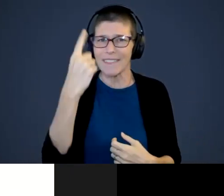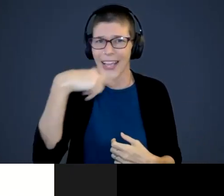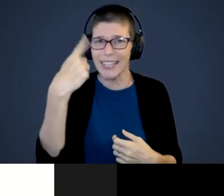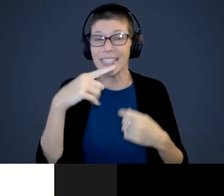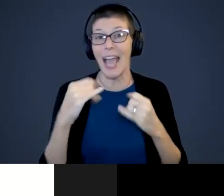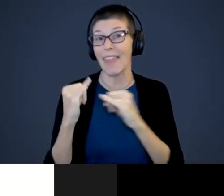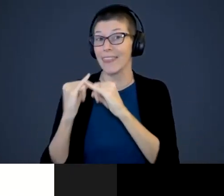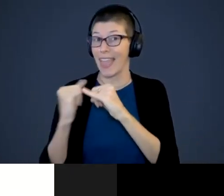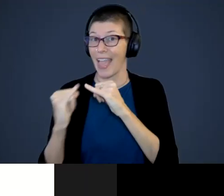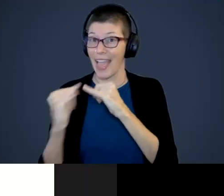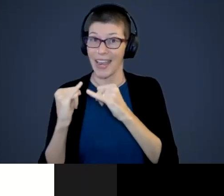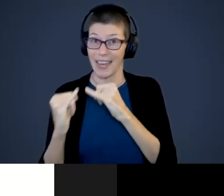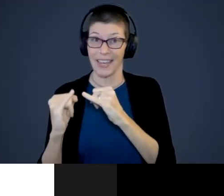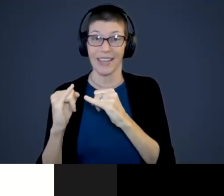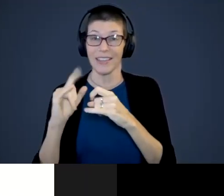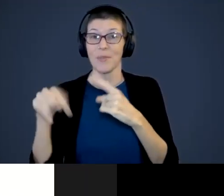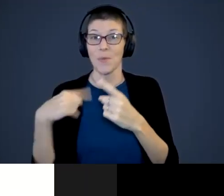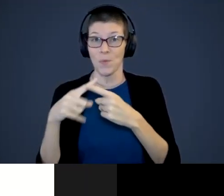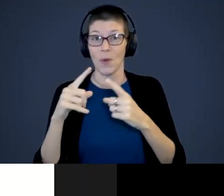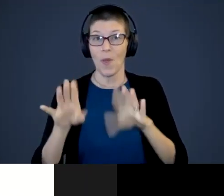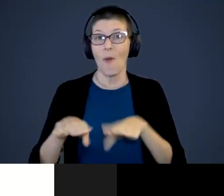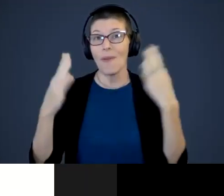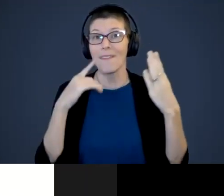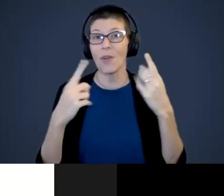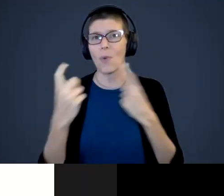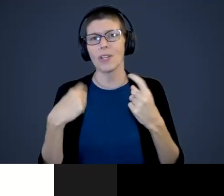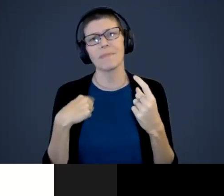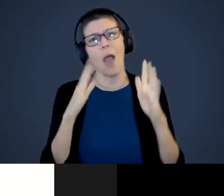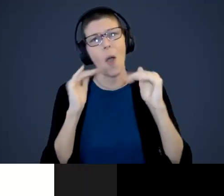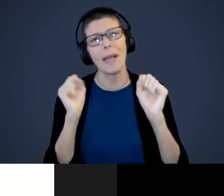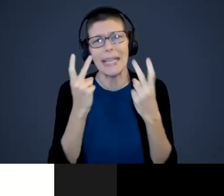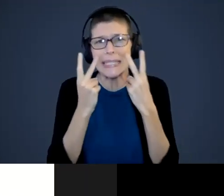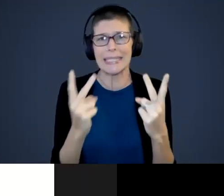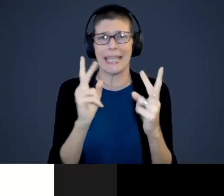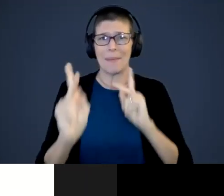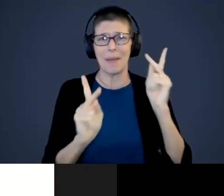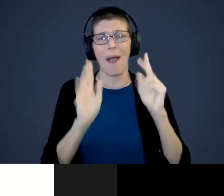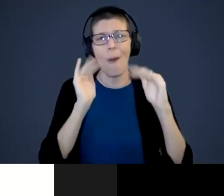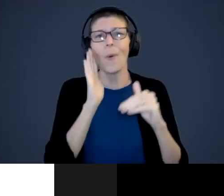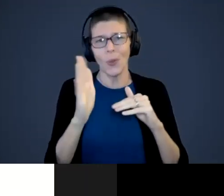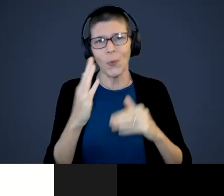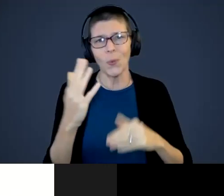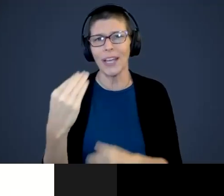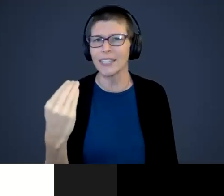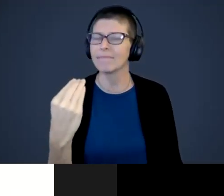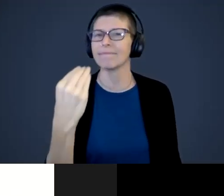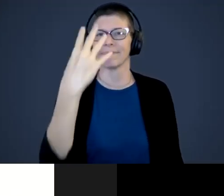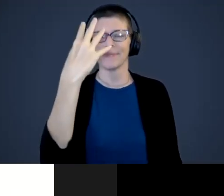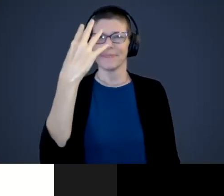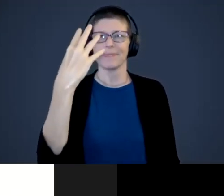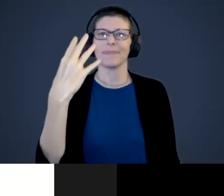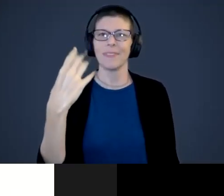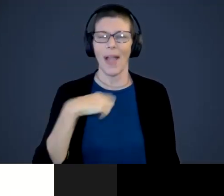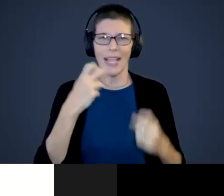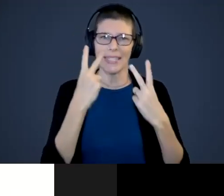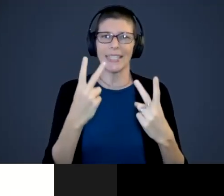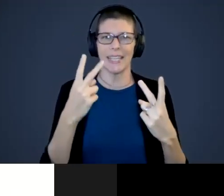we will open things up for questions. I do hope I can see people, open the camera and see folks and